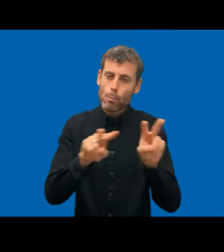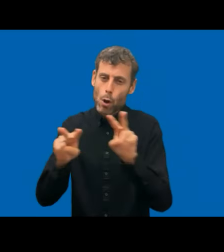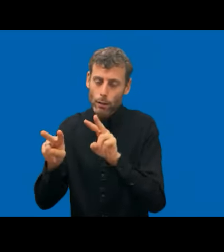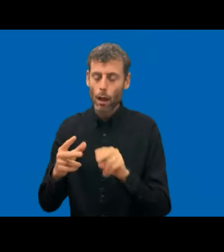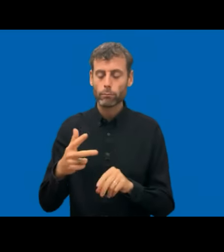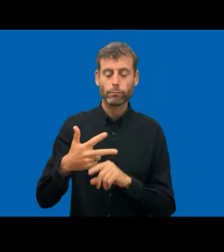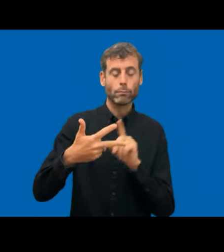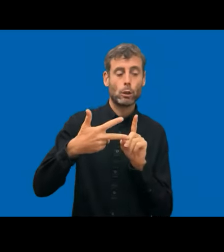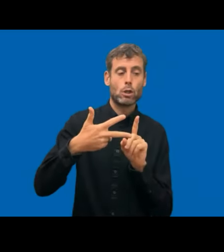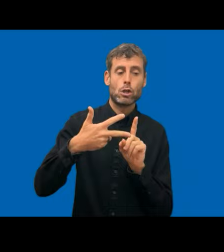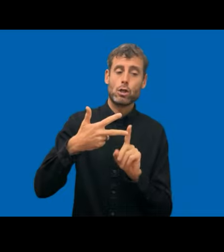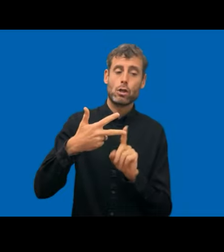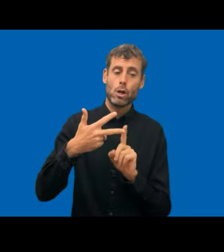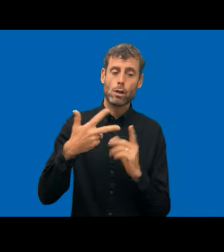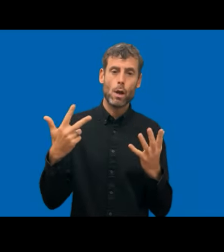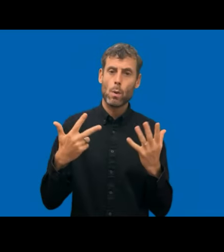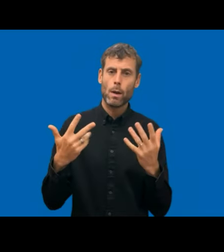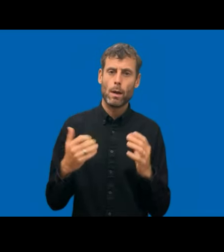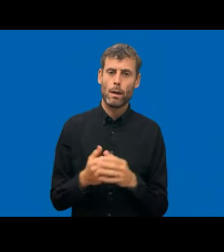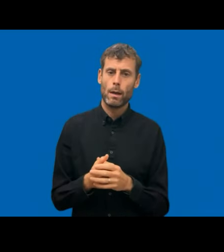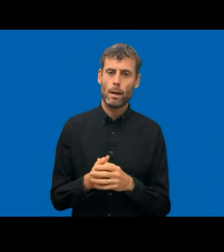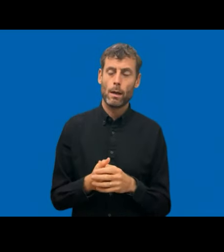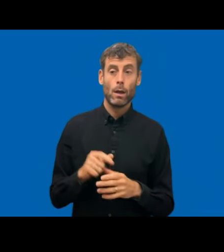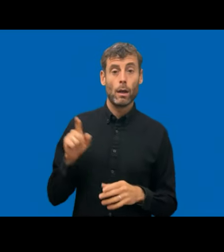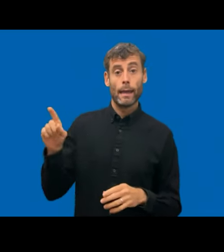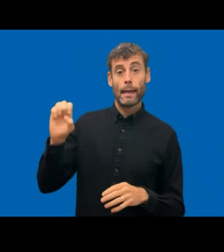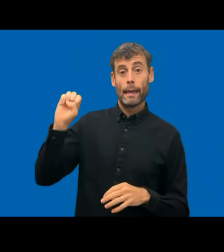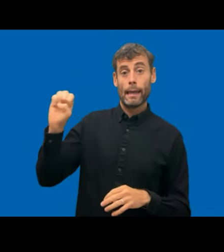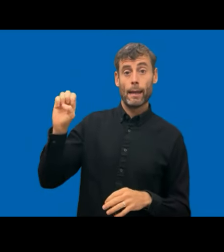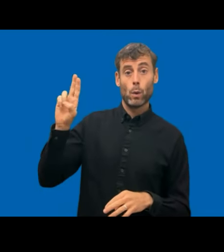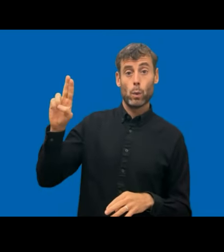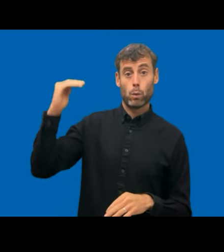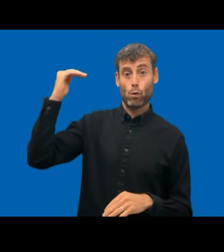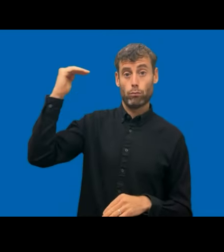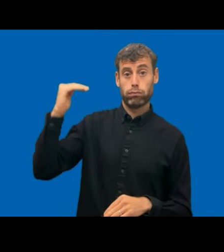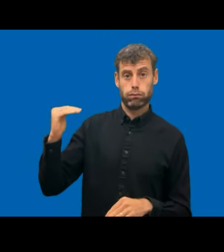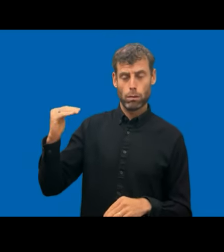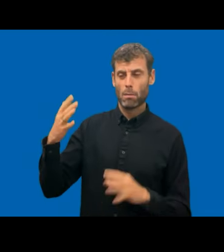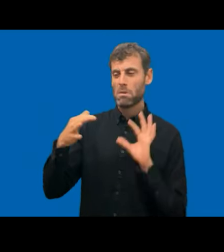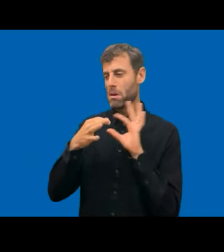details, we go above the European standards, with sign language and with plain language.